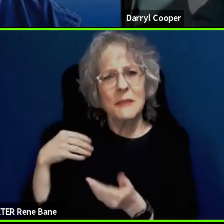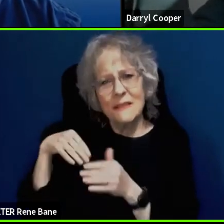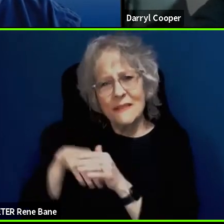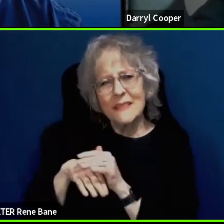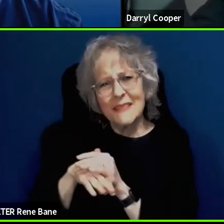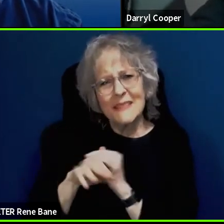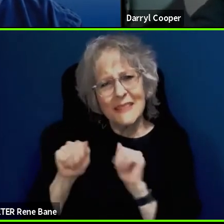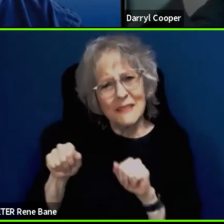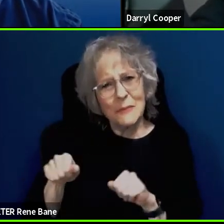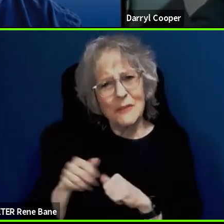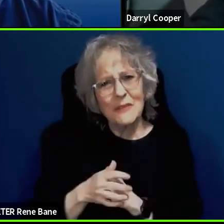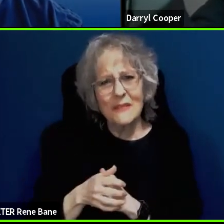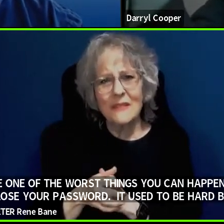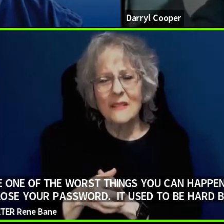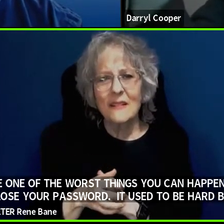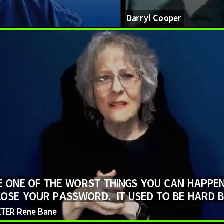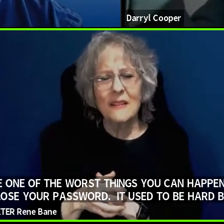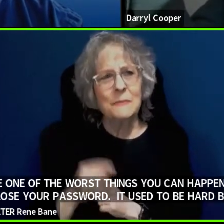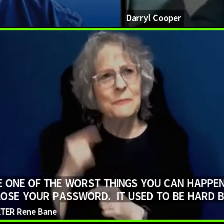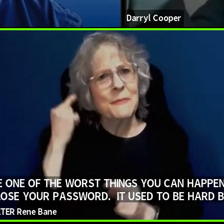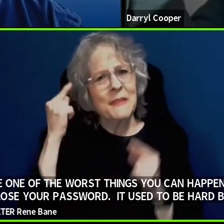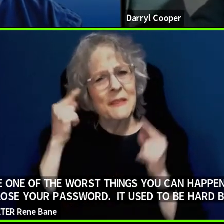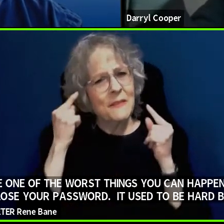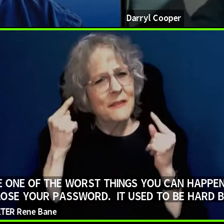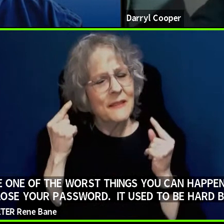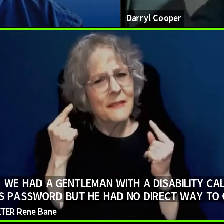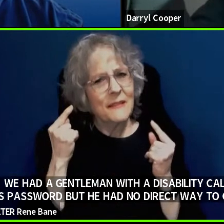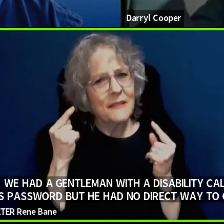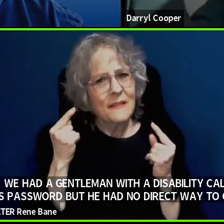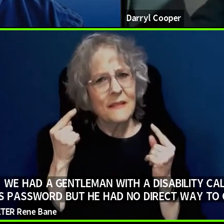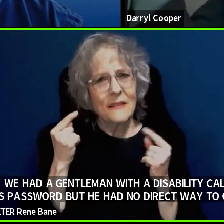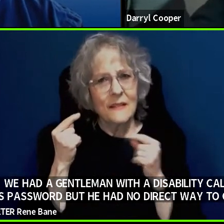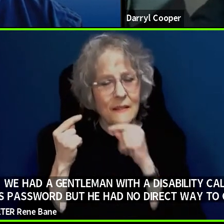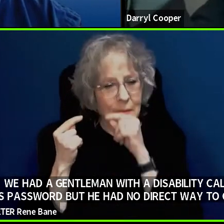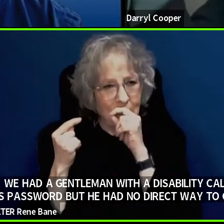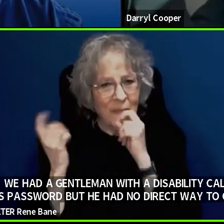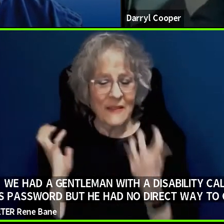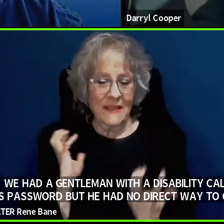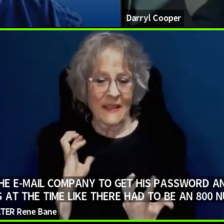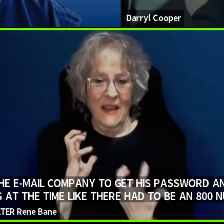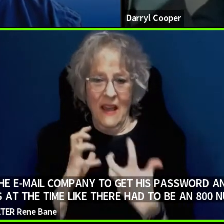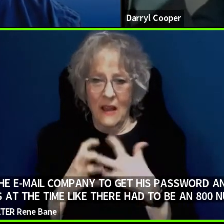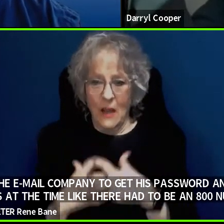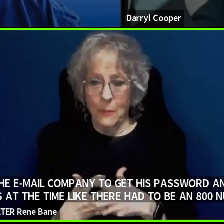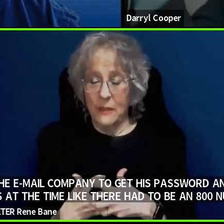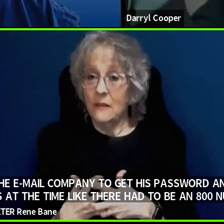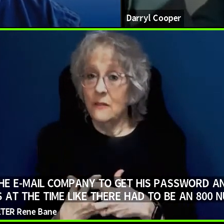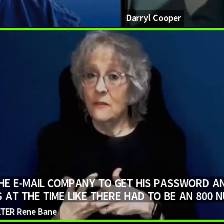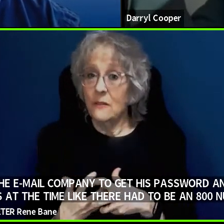So one of the things I am wondering here is does the accommodation have to be: the person has to be